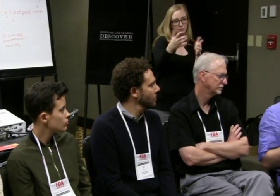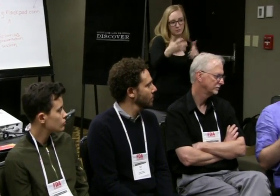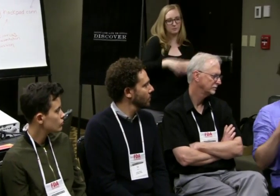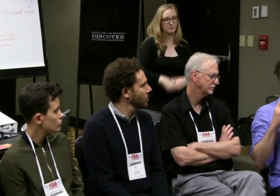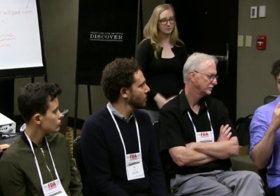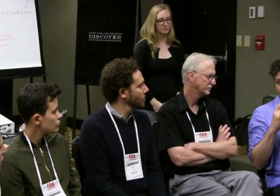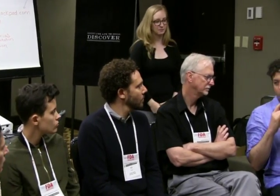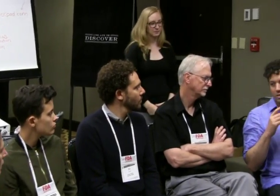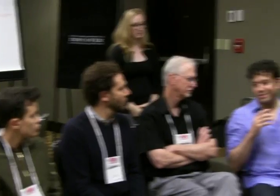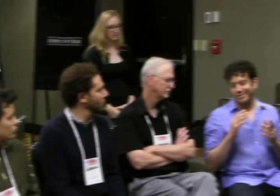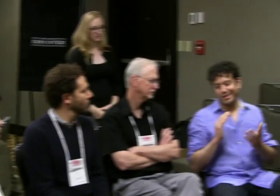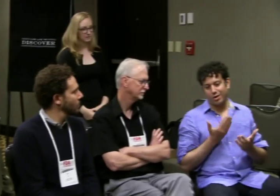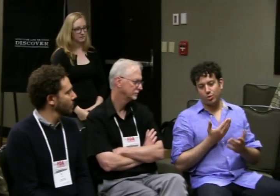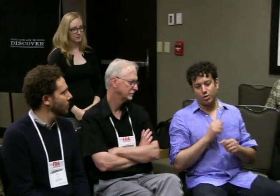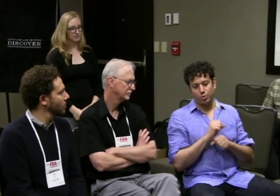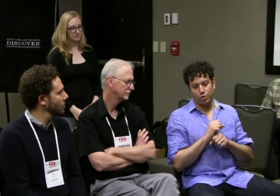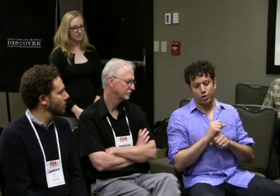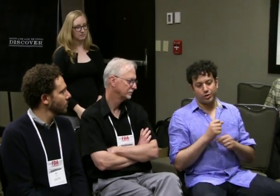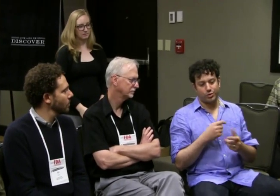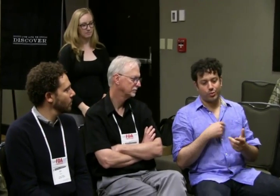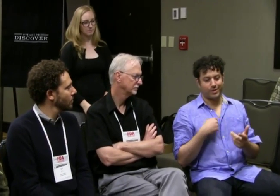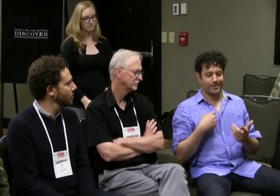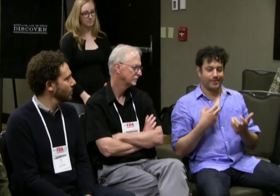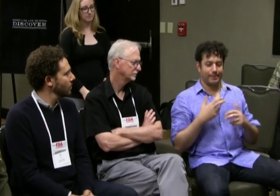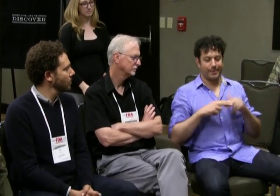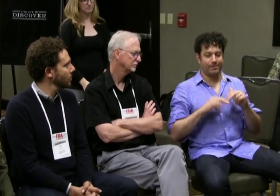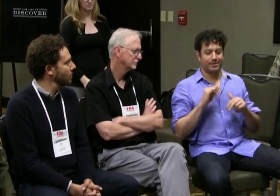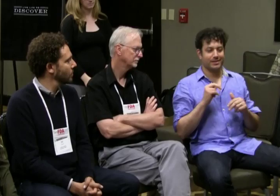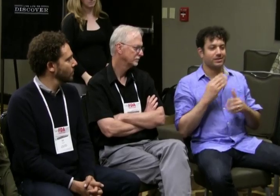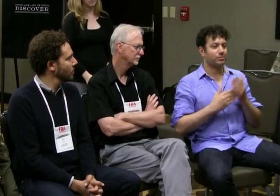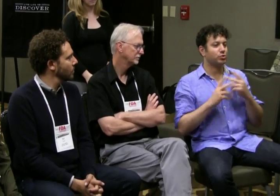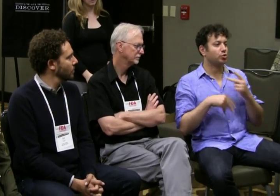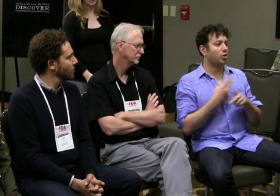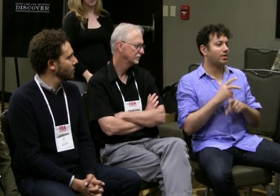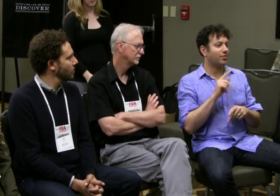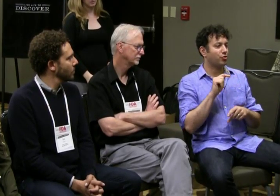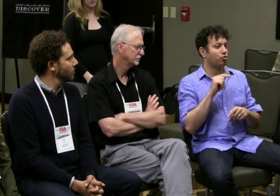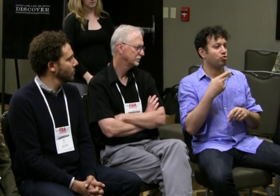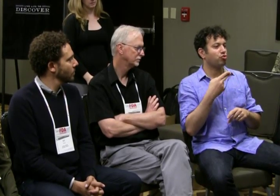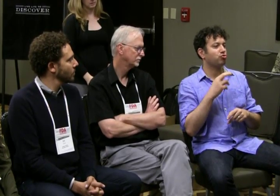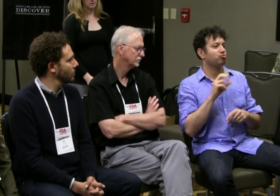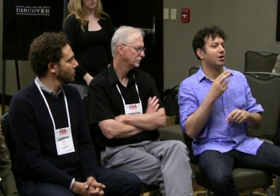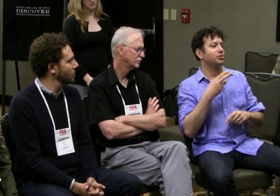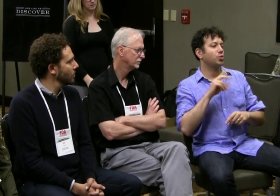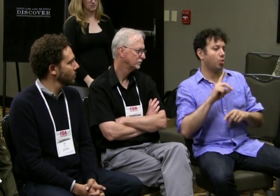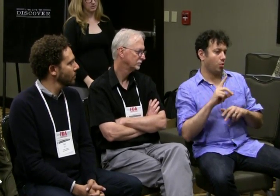(translator) Yes, Rachel, in terms of Dog & Pony D.C. with our work, we are always building in